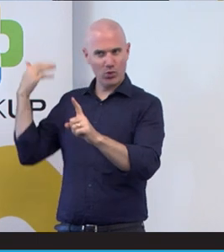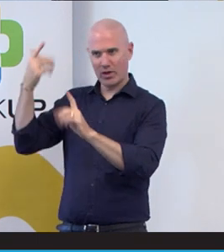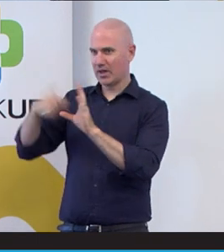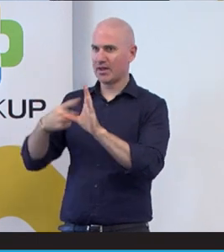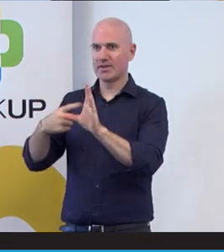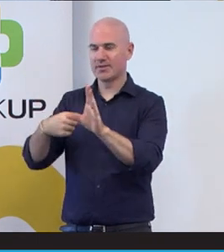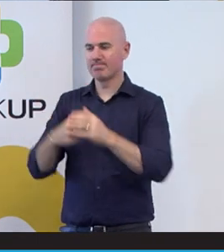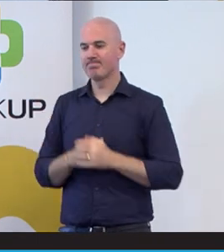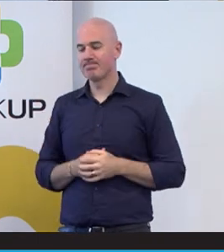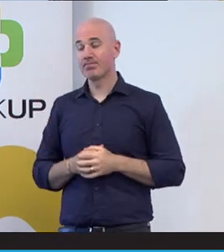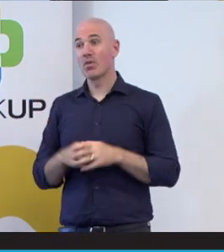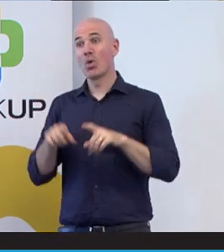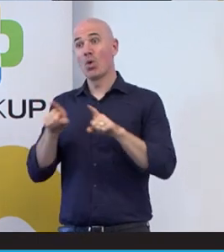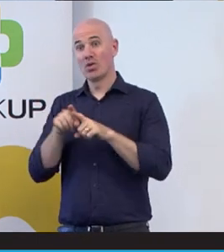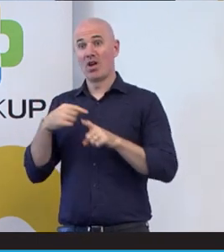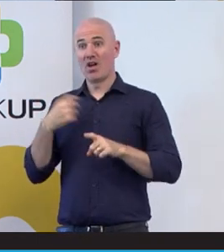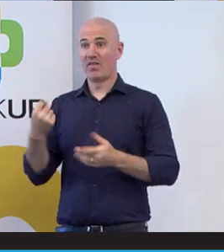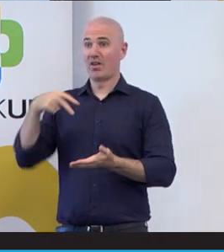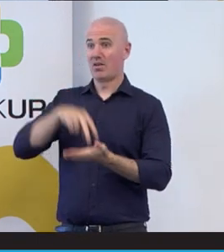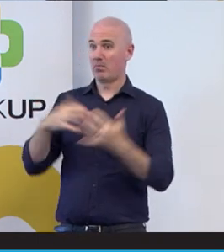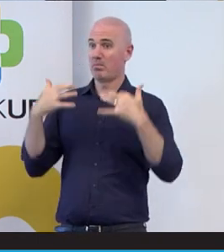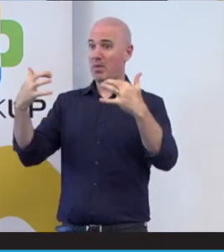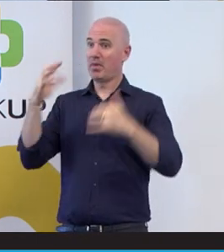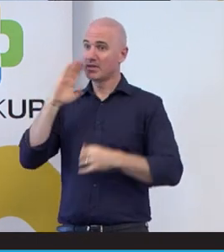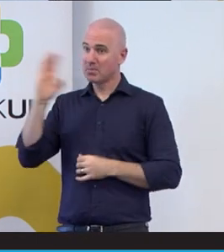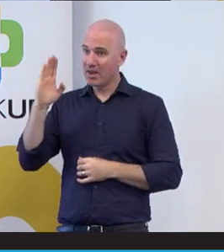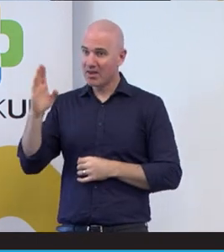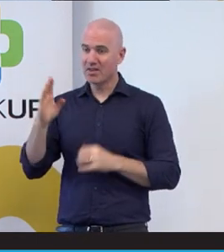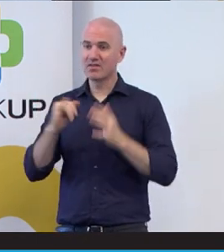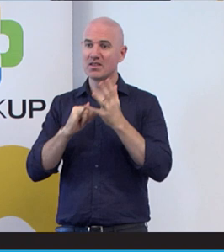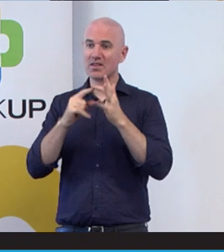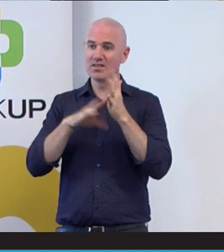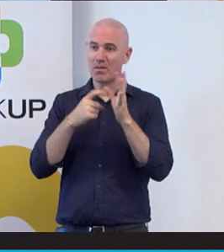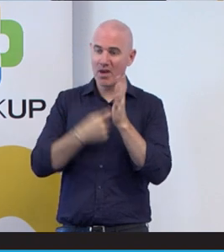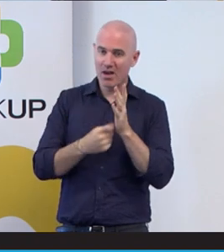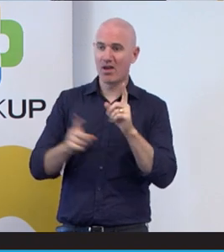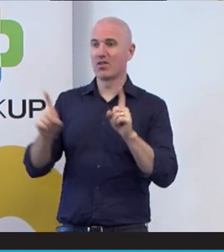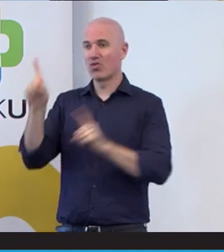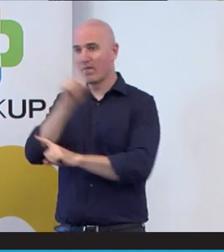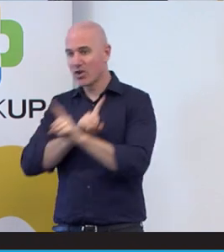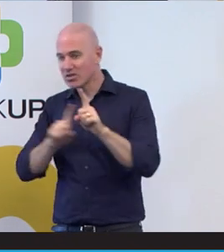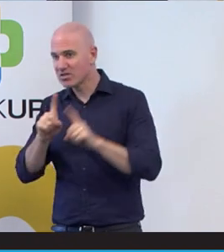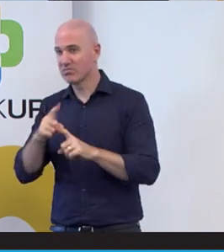And I also do some public speaking, speaking at seminars, confrences. And the other thing I do,